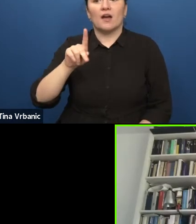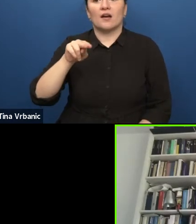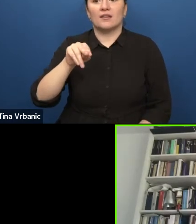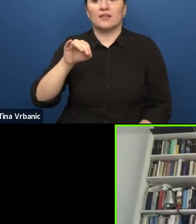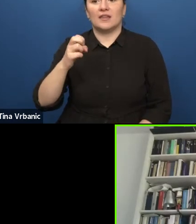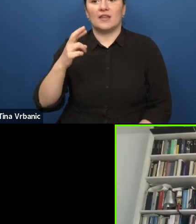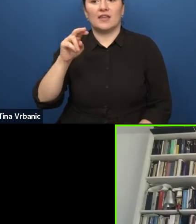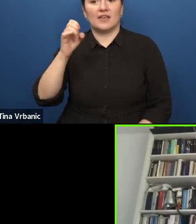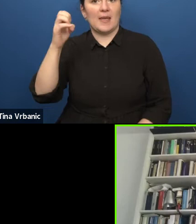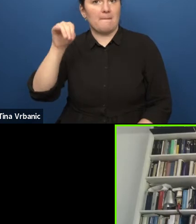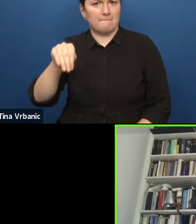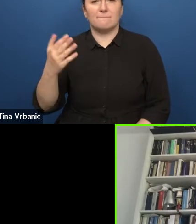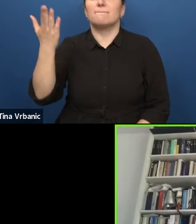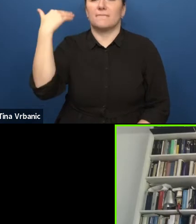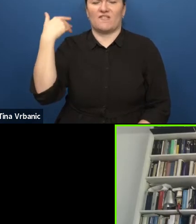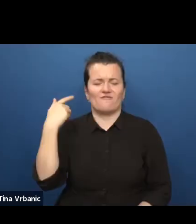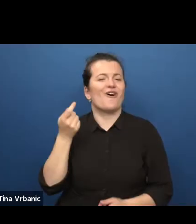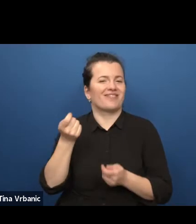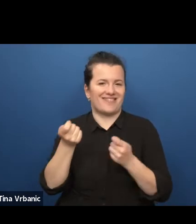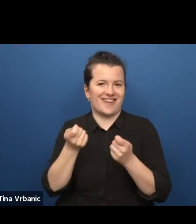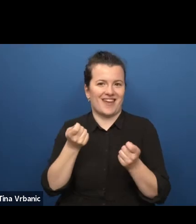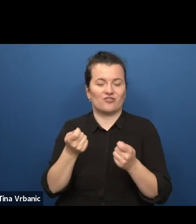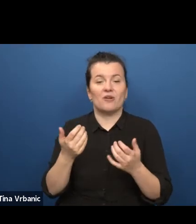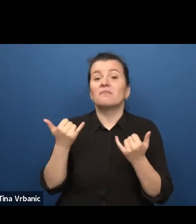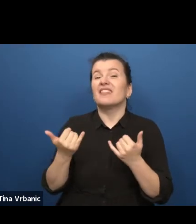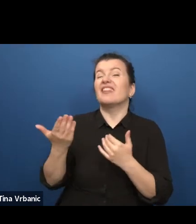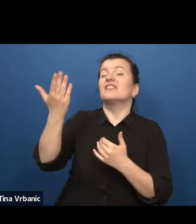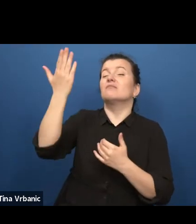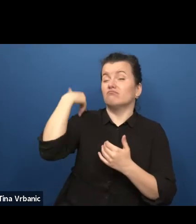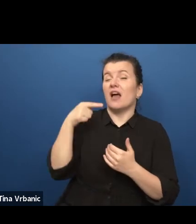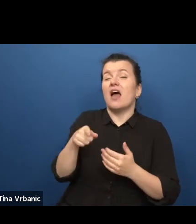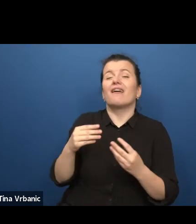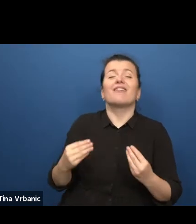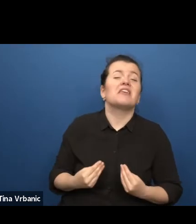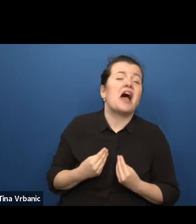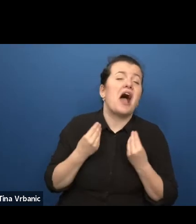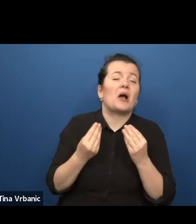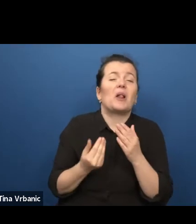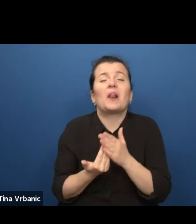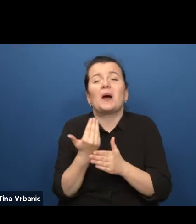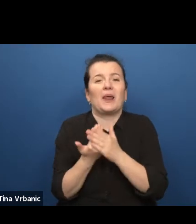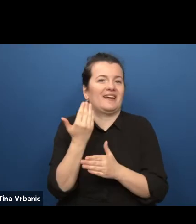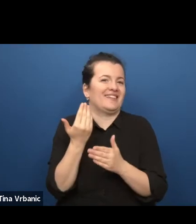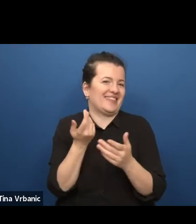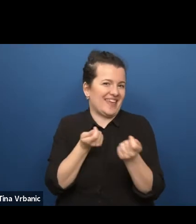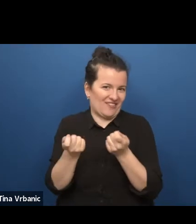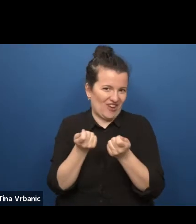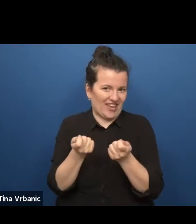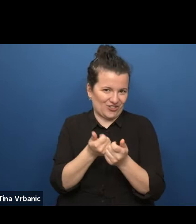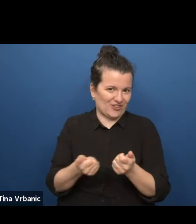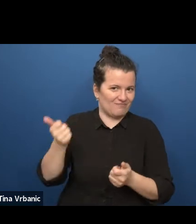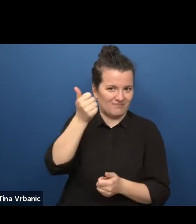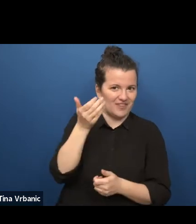He was still a young emerging director and he was going to make his first youth theatre production